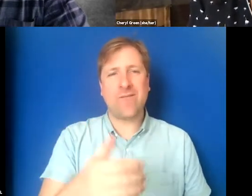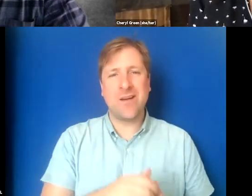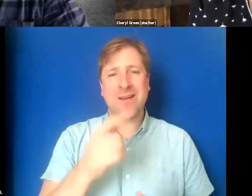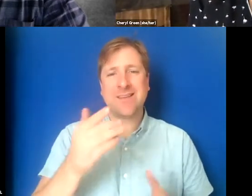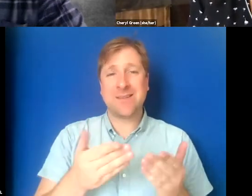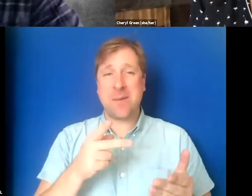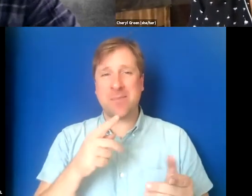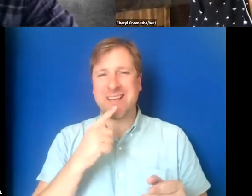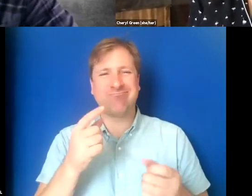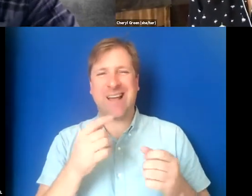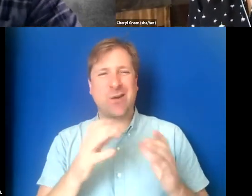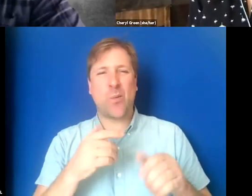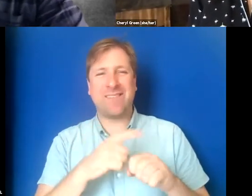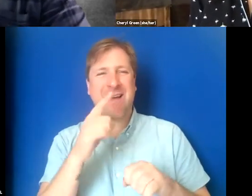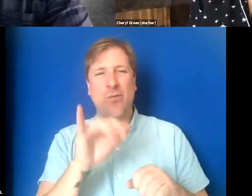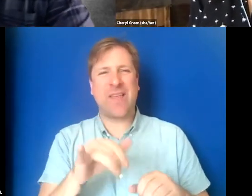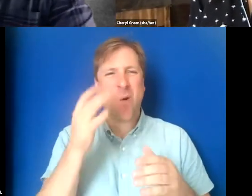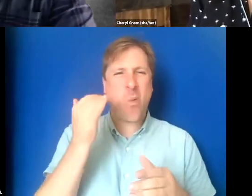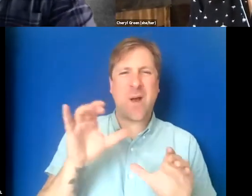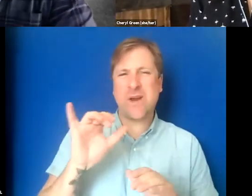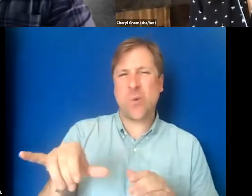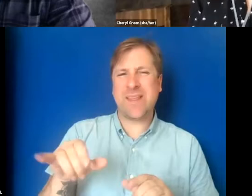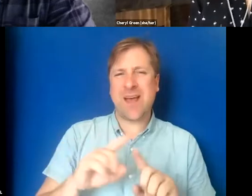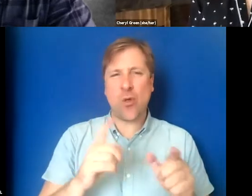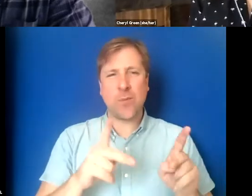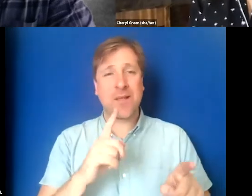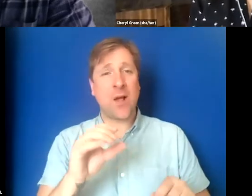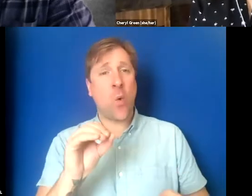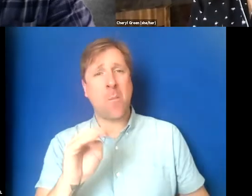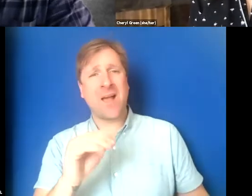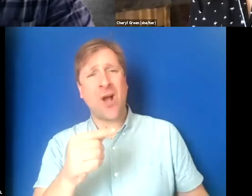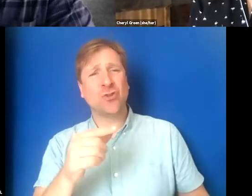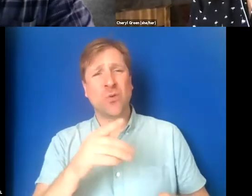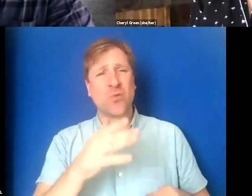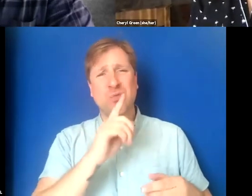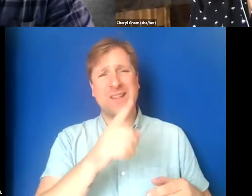I don't have time for that. Why are we doing this? And other people who are like, oh my gosh, will you caption eight of my films?